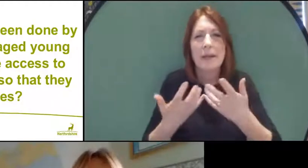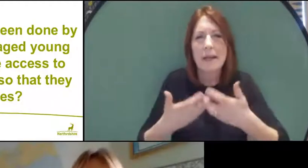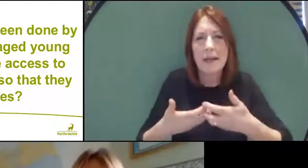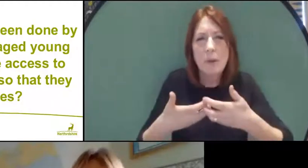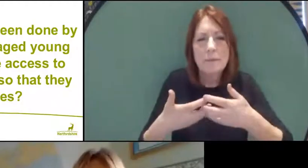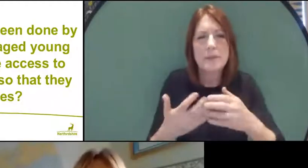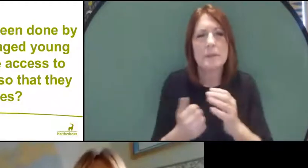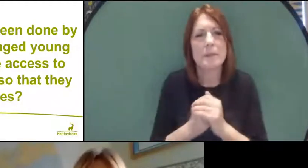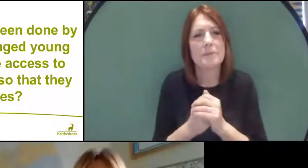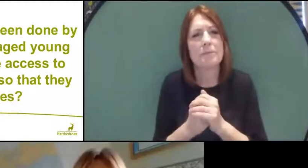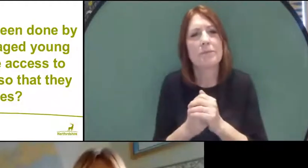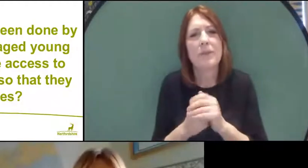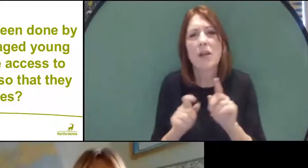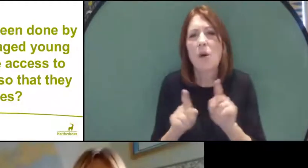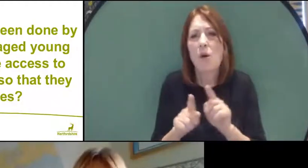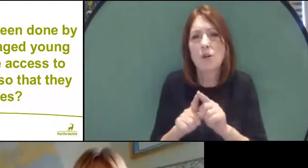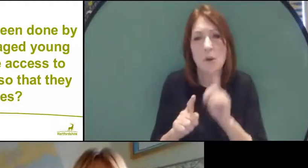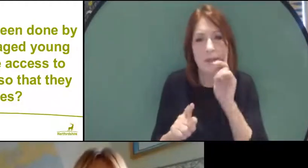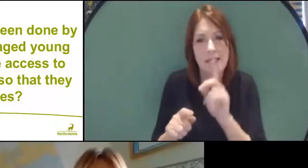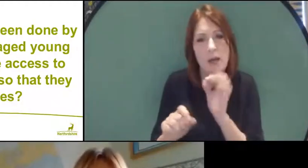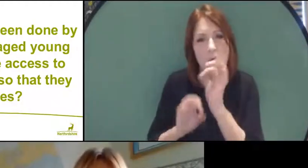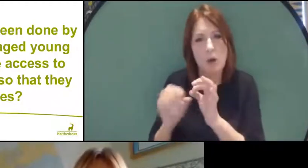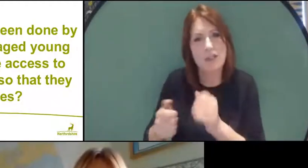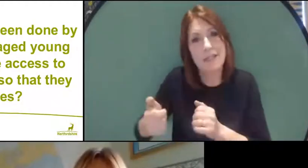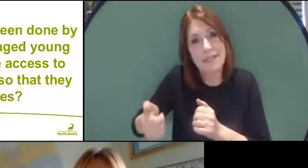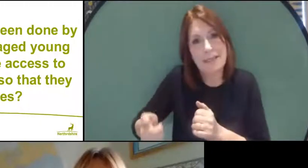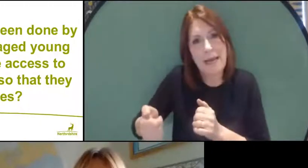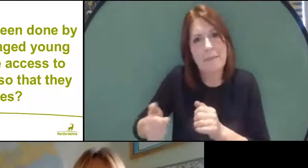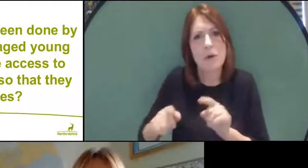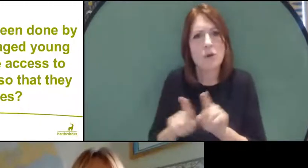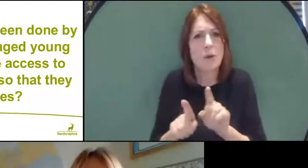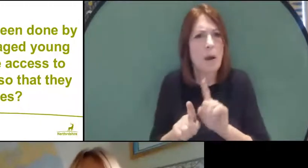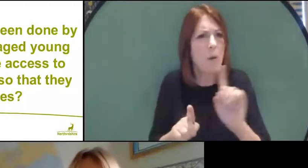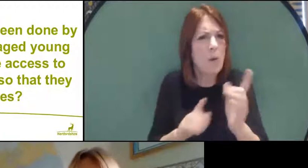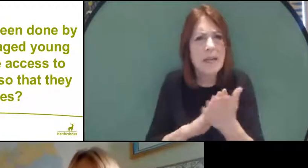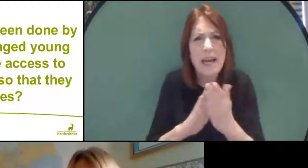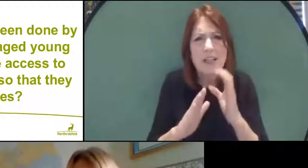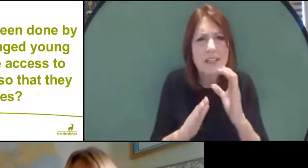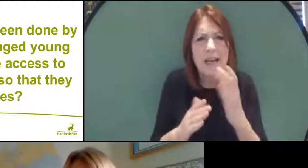about: "What is being done by HCC to help disadvantaged young people who don't have